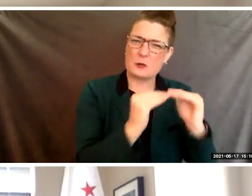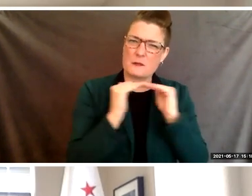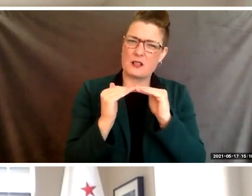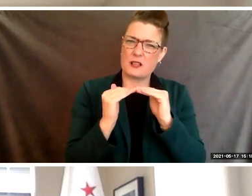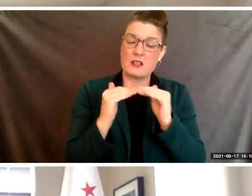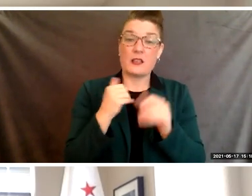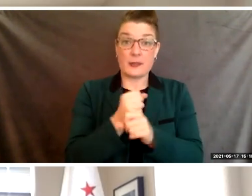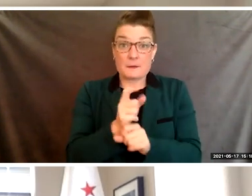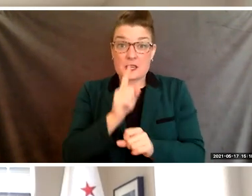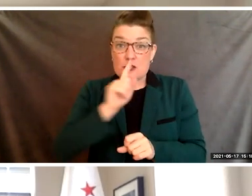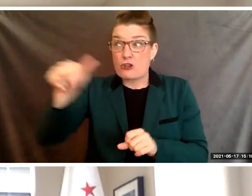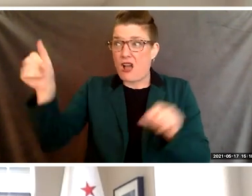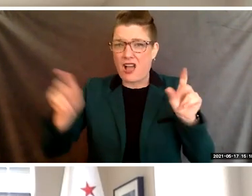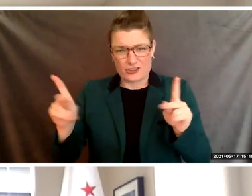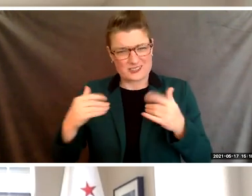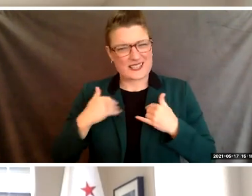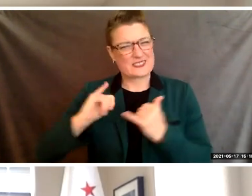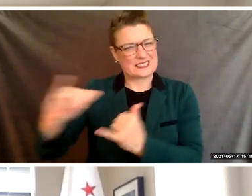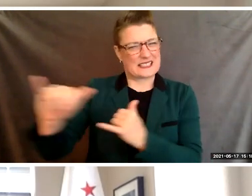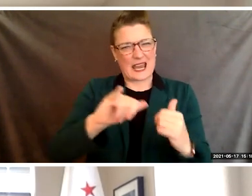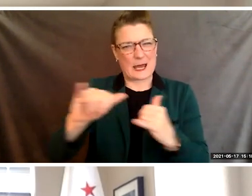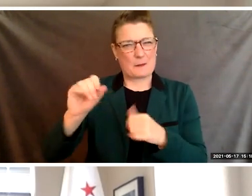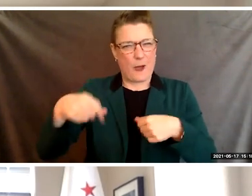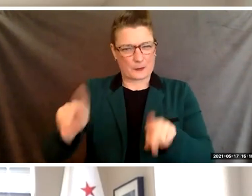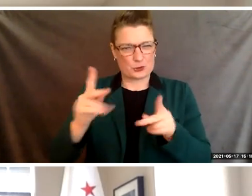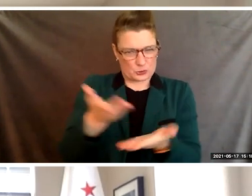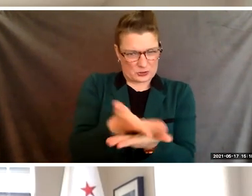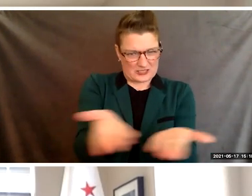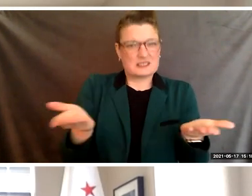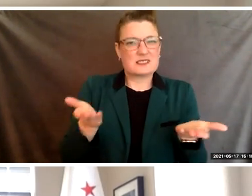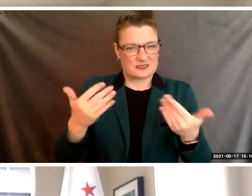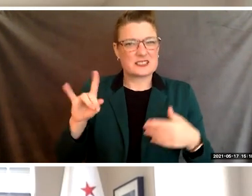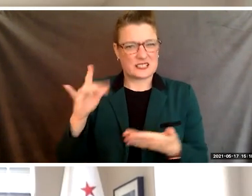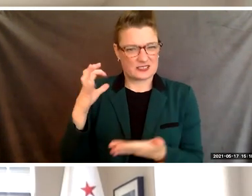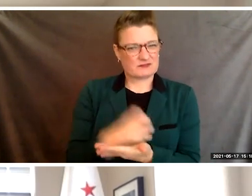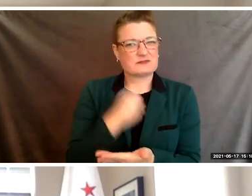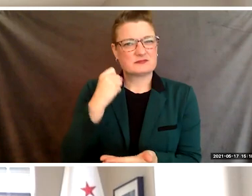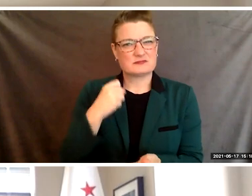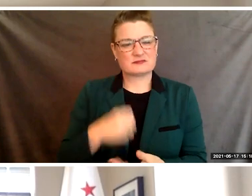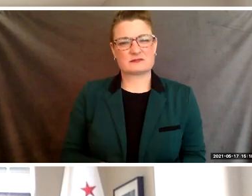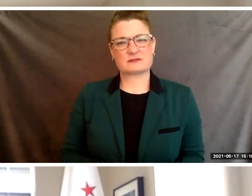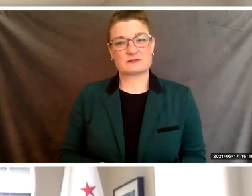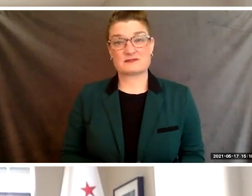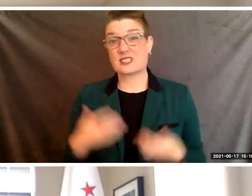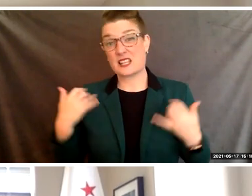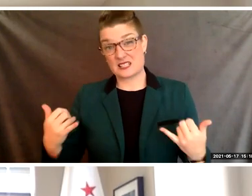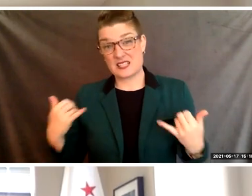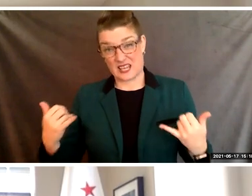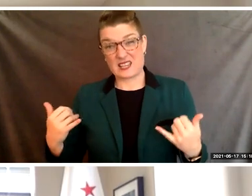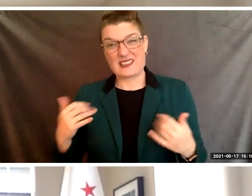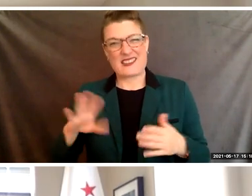that others have the same opportunities that you have also had. Today is the next step in your journey in life,